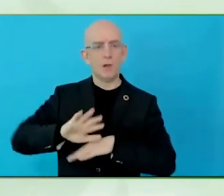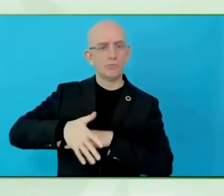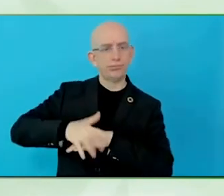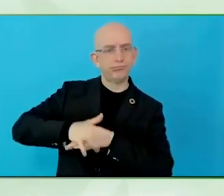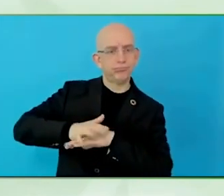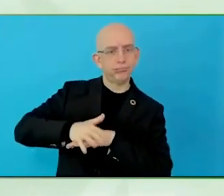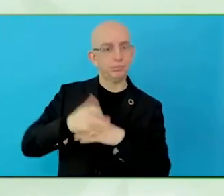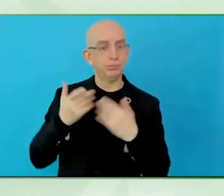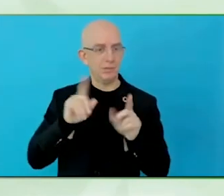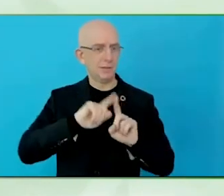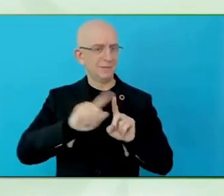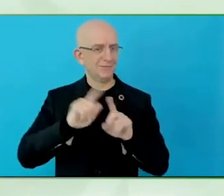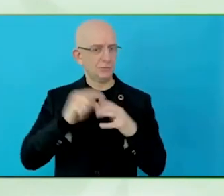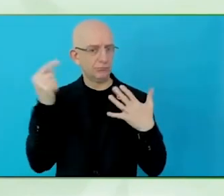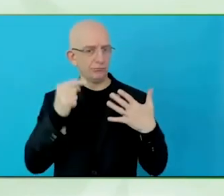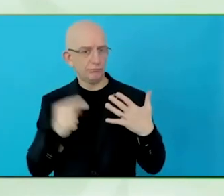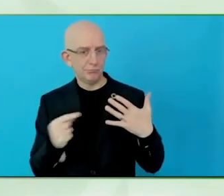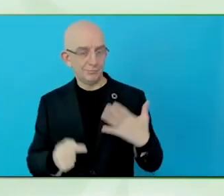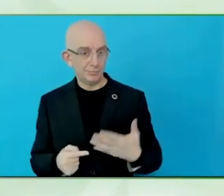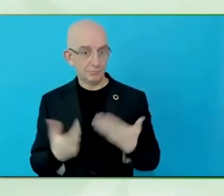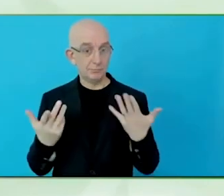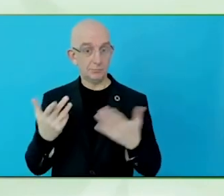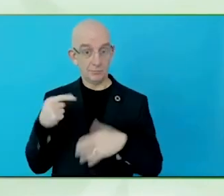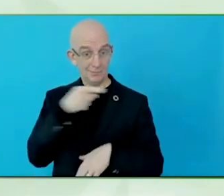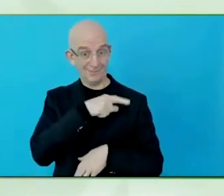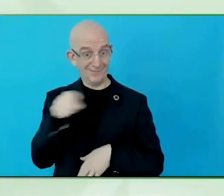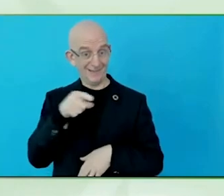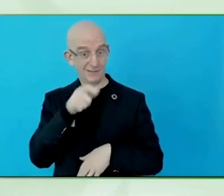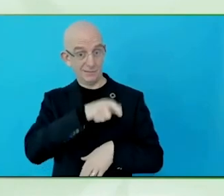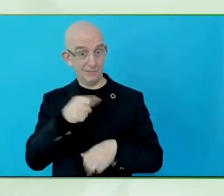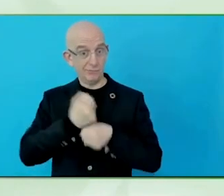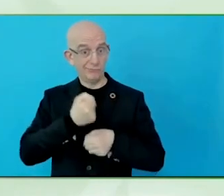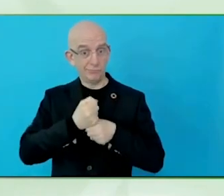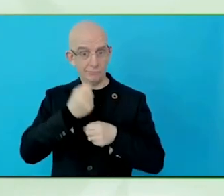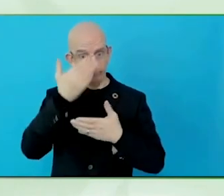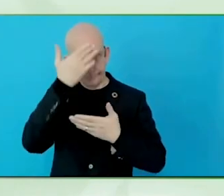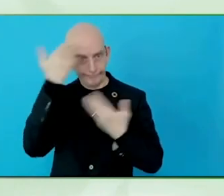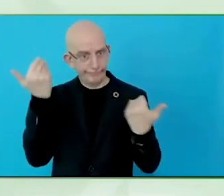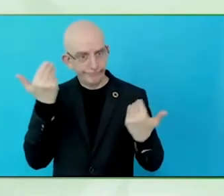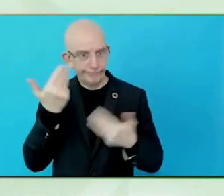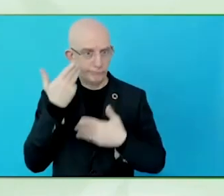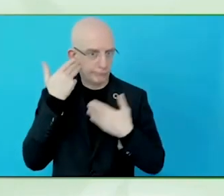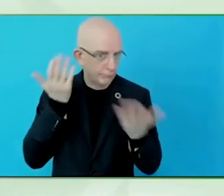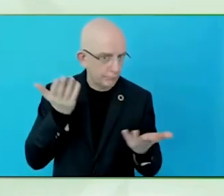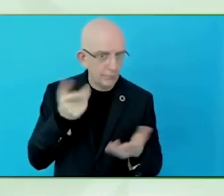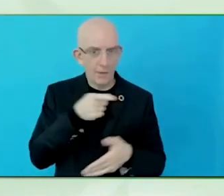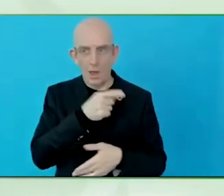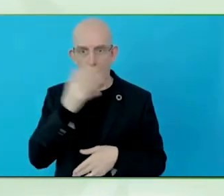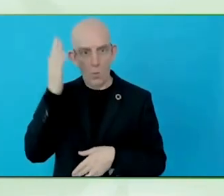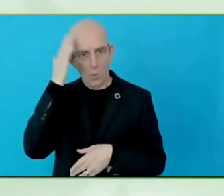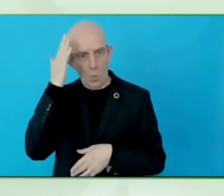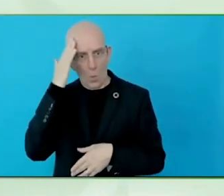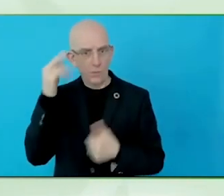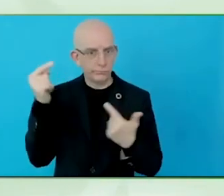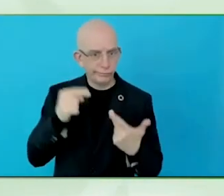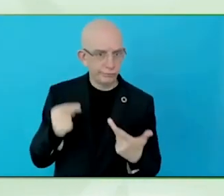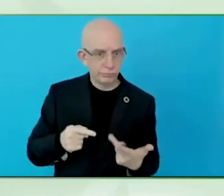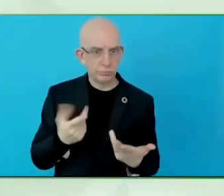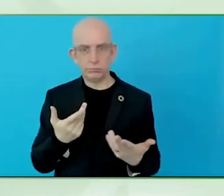is having any needs, just like any other traveller needs, rather than having a sympathetic attitude and thinking, will they be able to pay me?